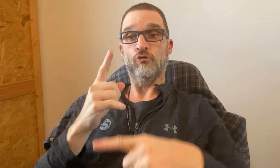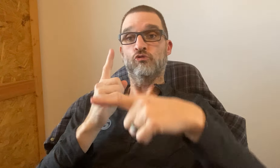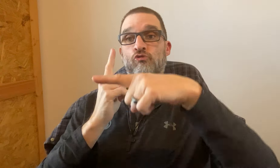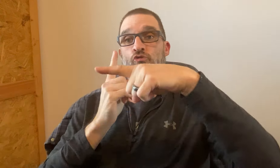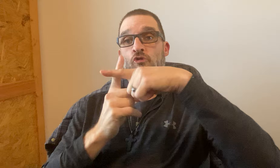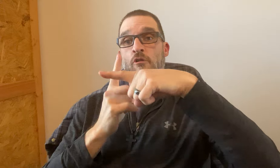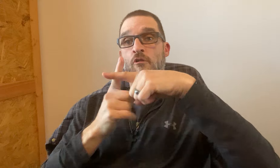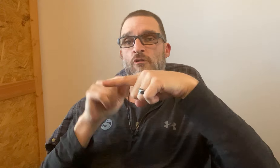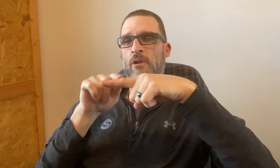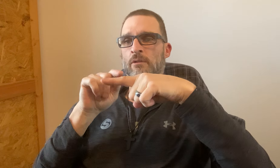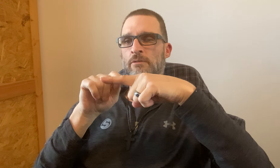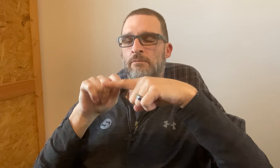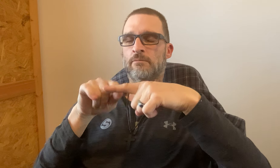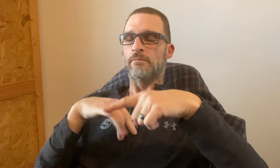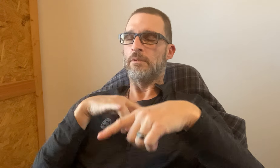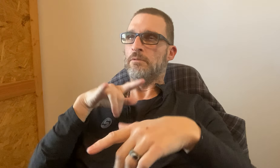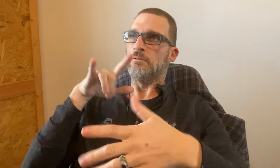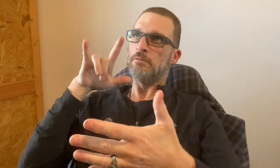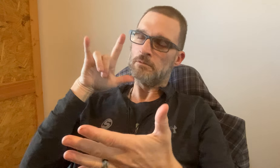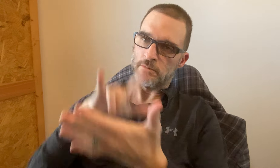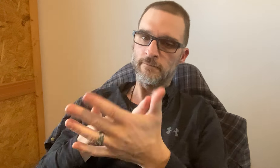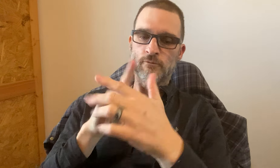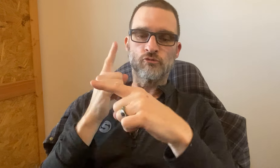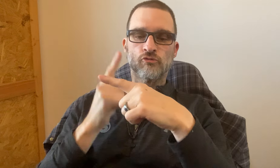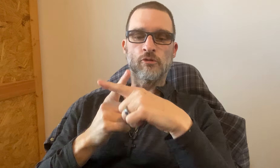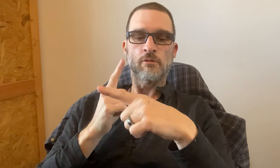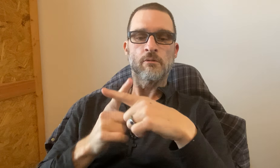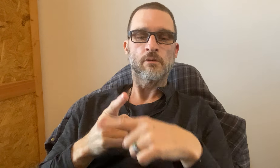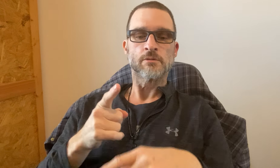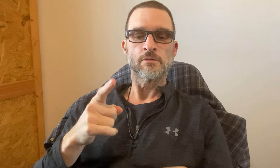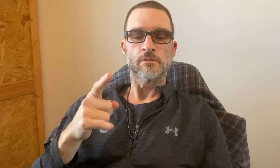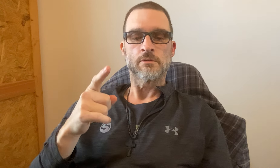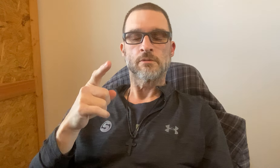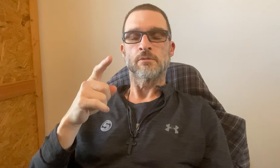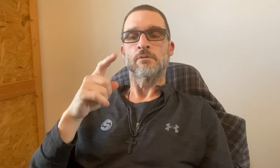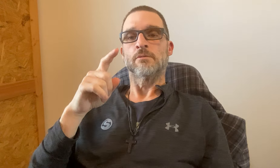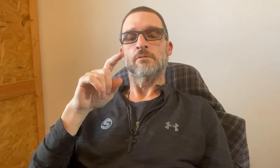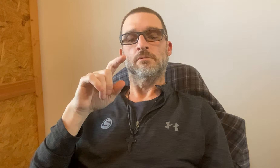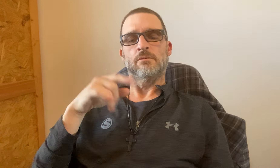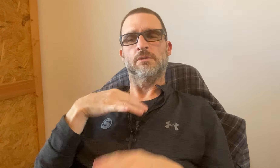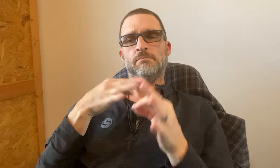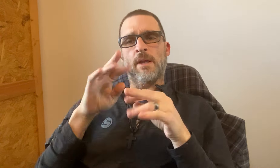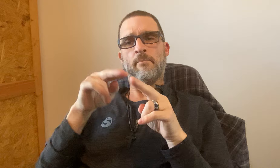Yes. The cross - I LOVE the cross.